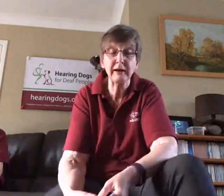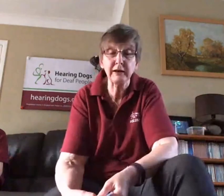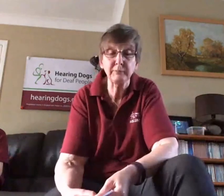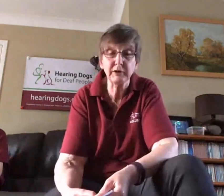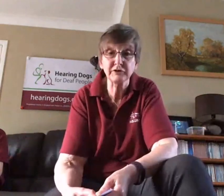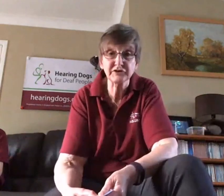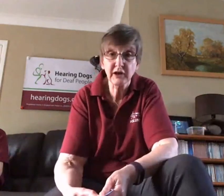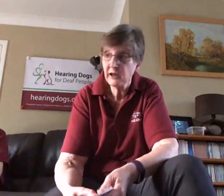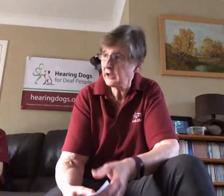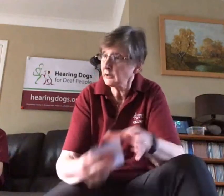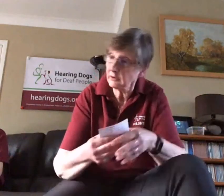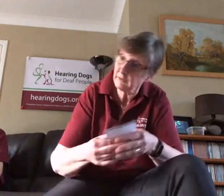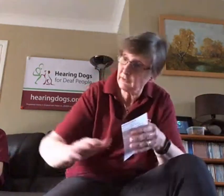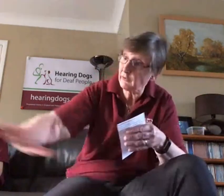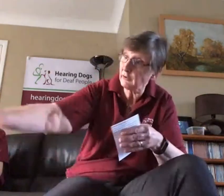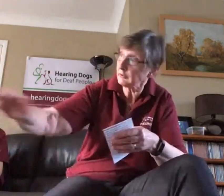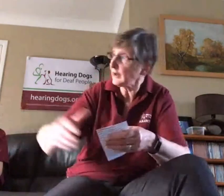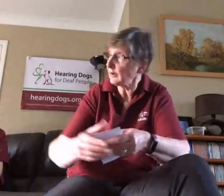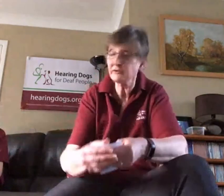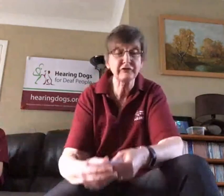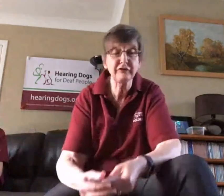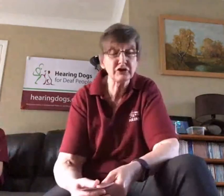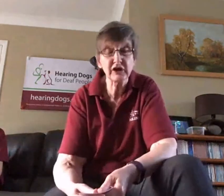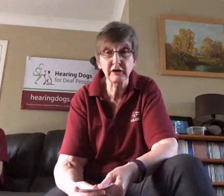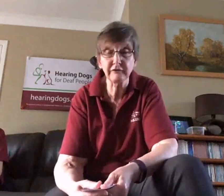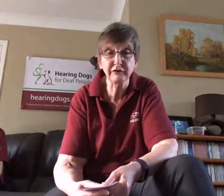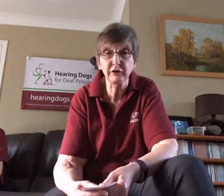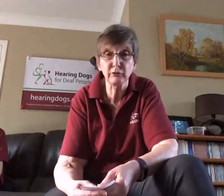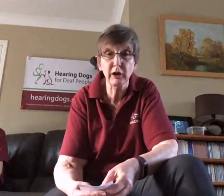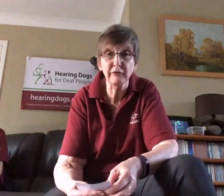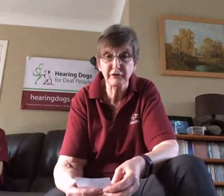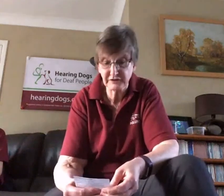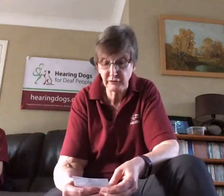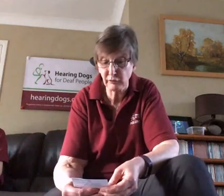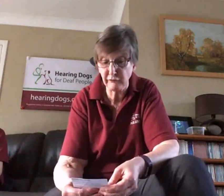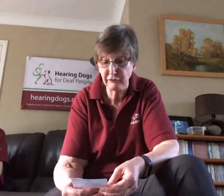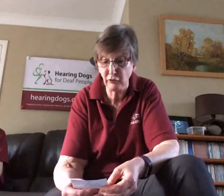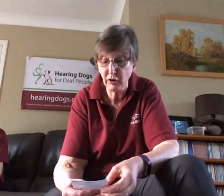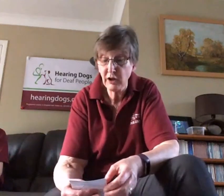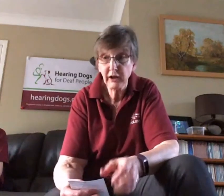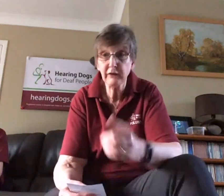because here, even if I look now there's a fine sheen all over the floor, even though